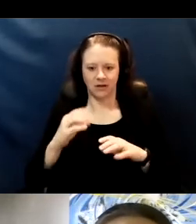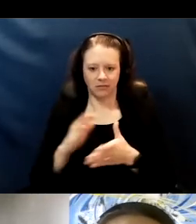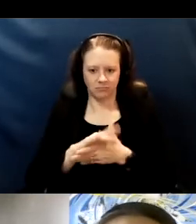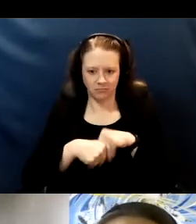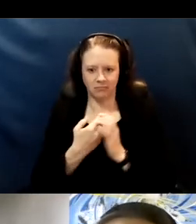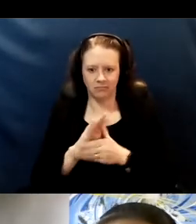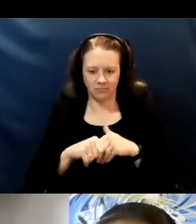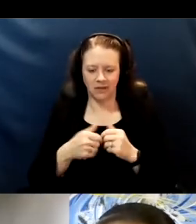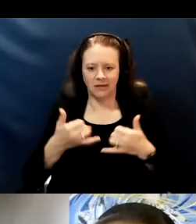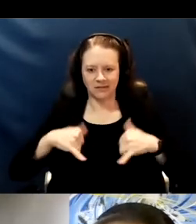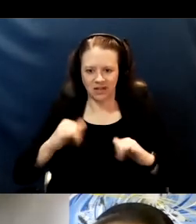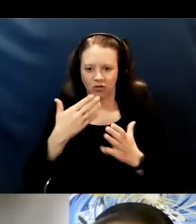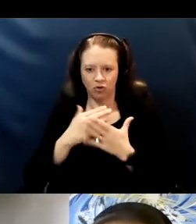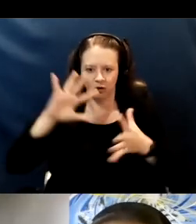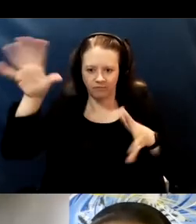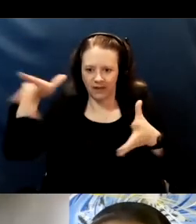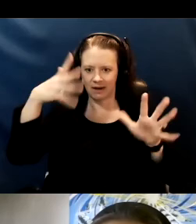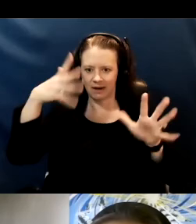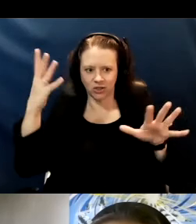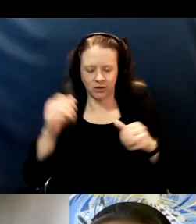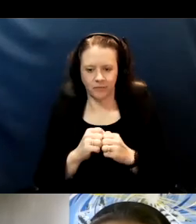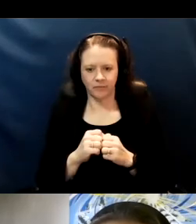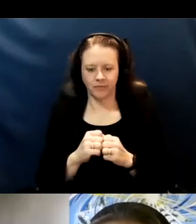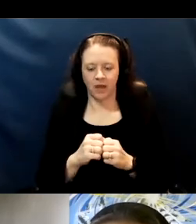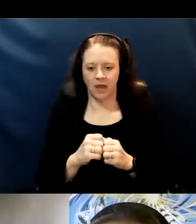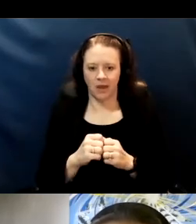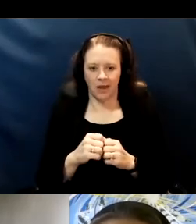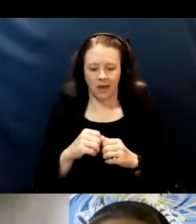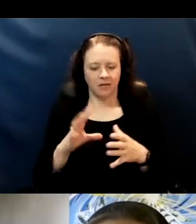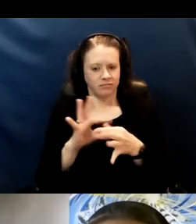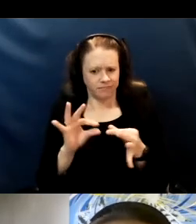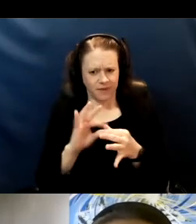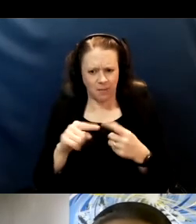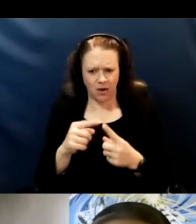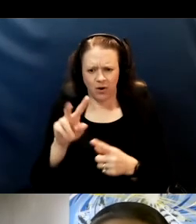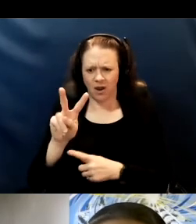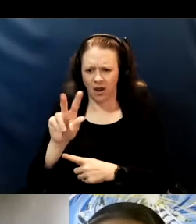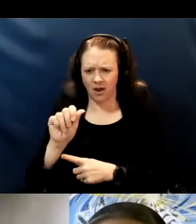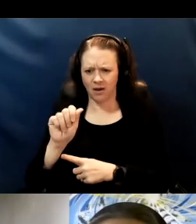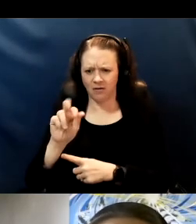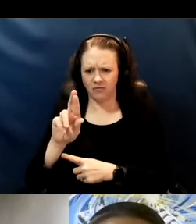I worried about the variants because that's all the news are talking about right now. What are variants anyway?